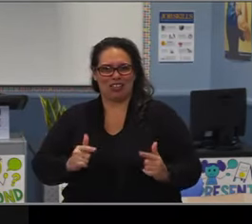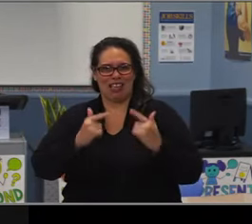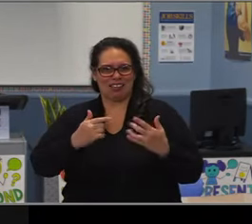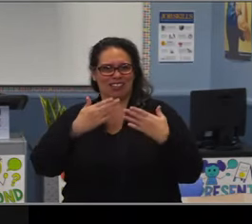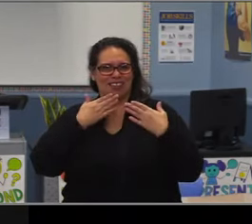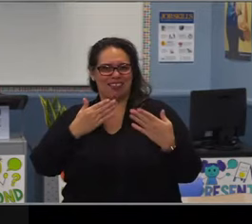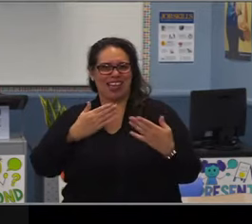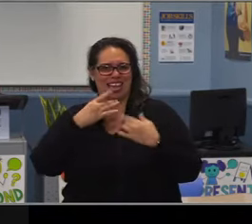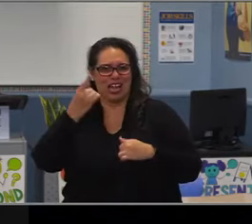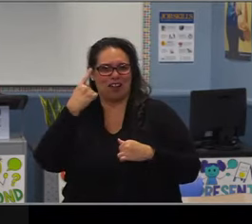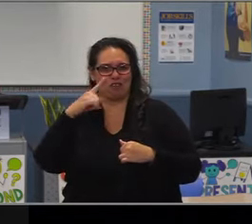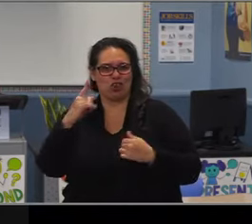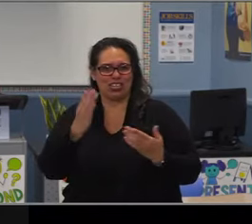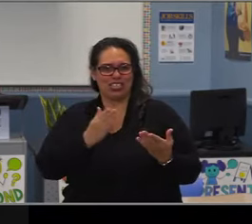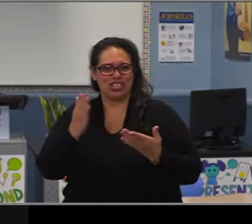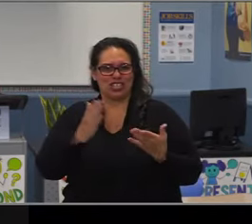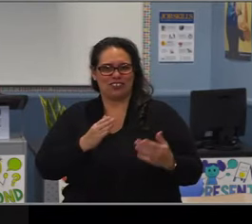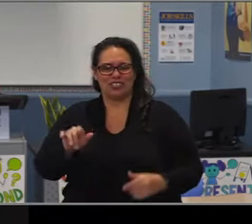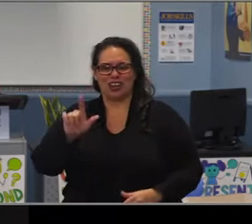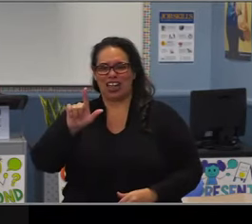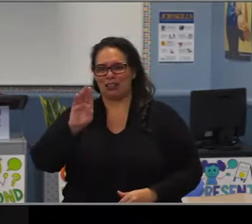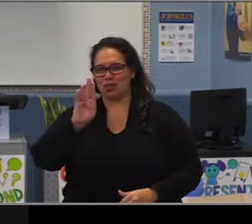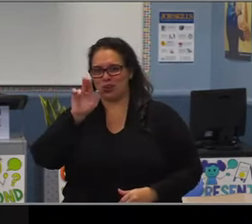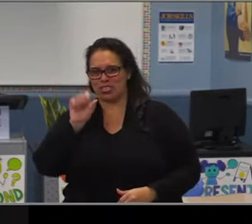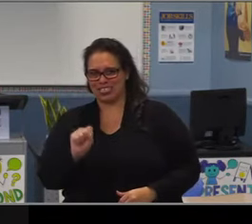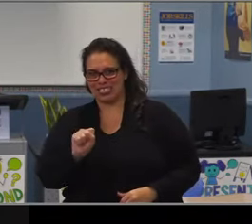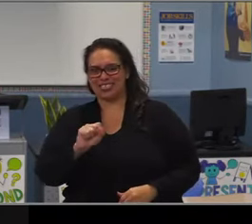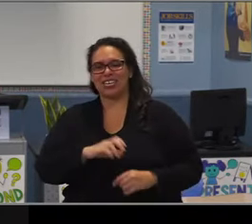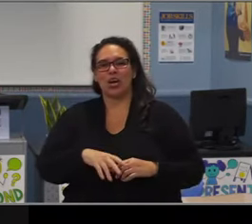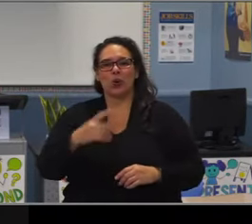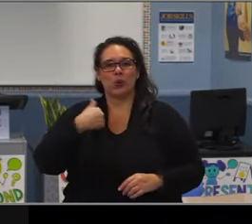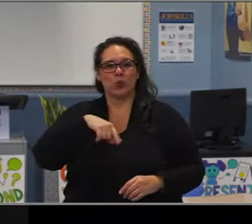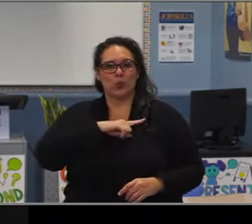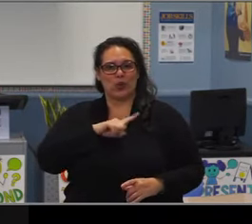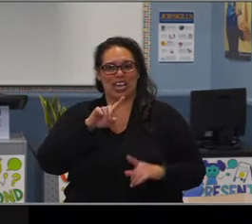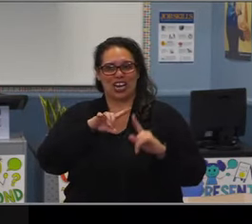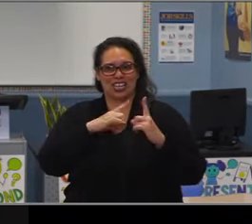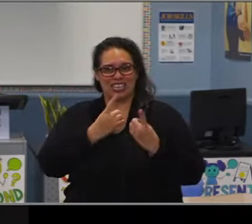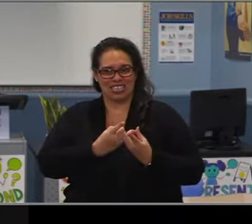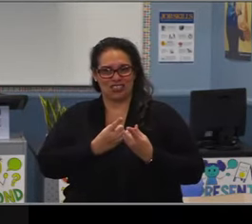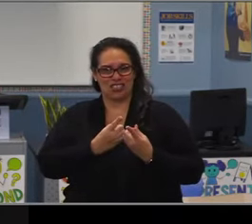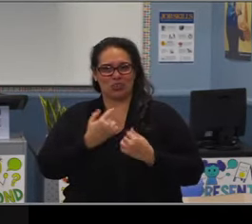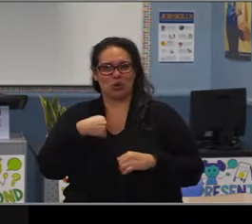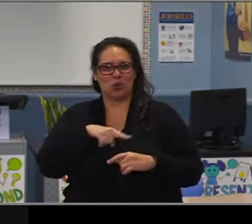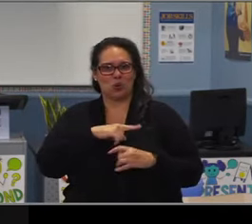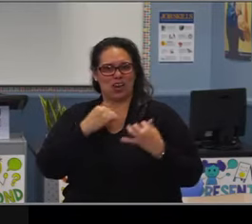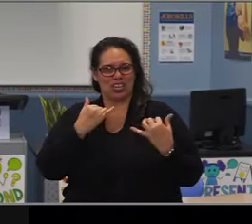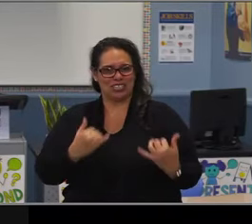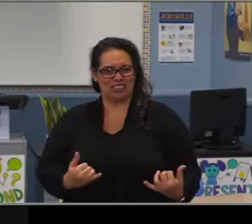And I wanna thank you for your years of dedication. I know that you're not going far, and I know that I will continue to see you,